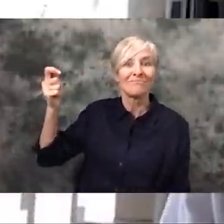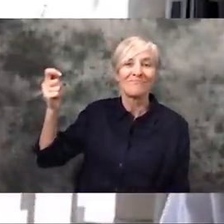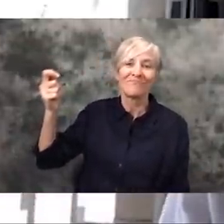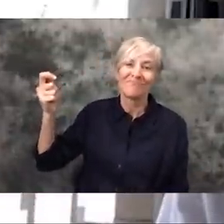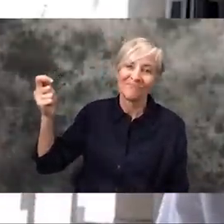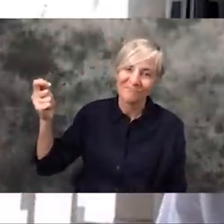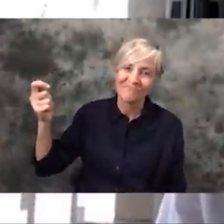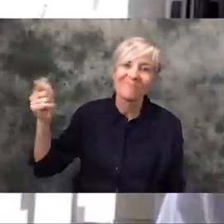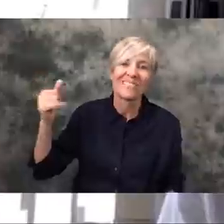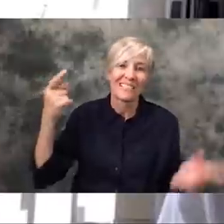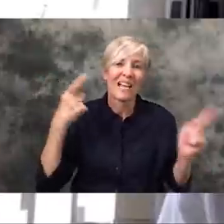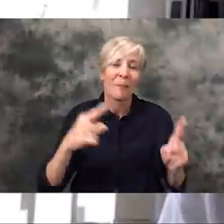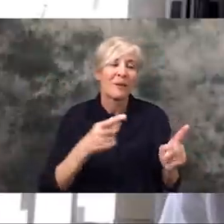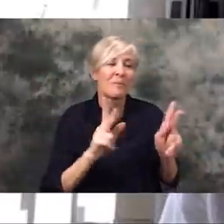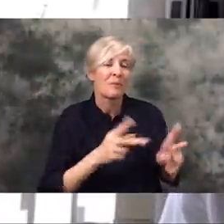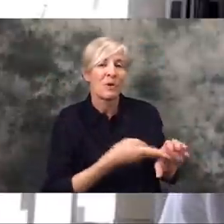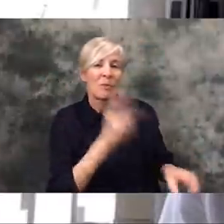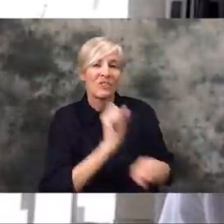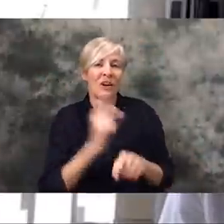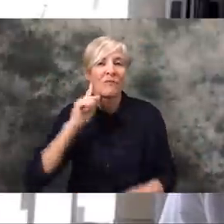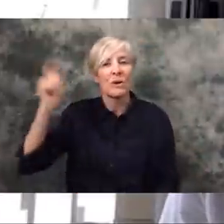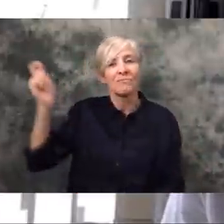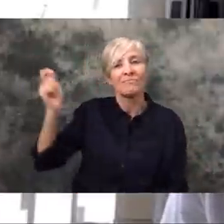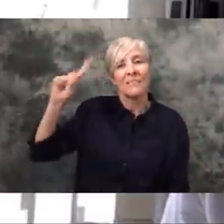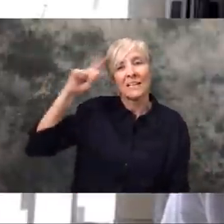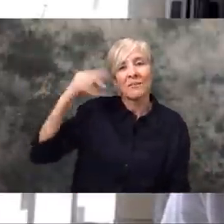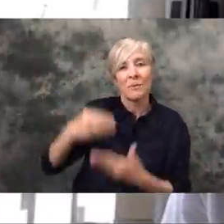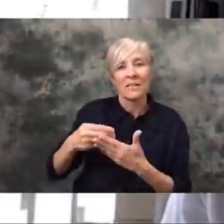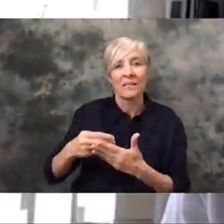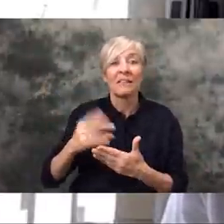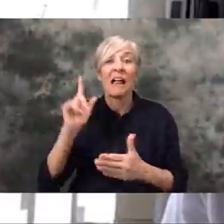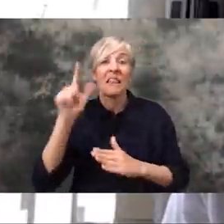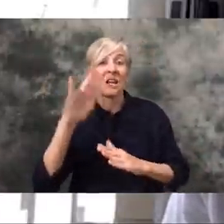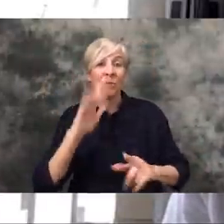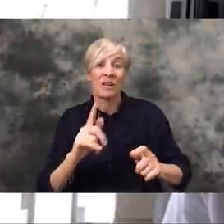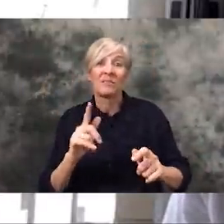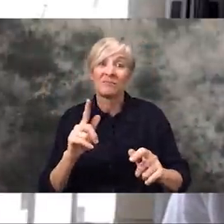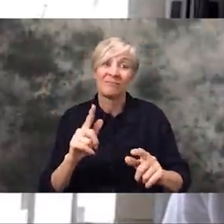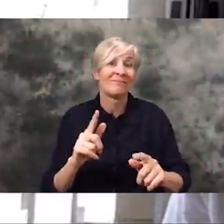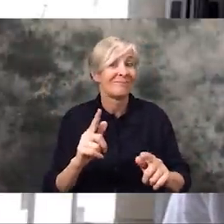So, I don't know if that's gonna be a bit of a backlash. And they're also letting